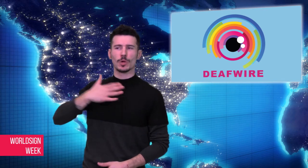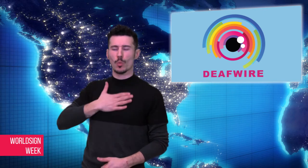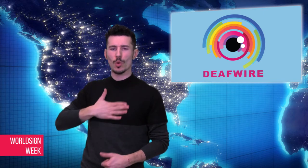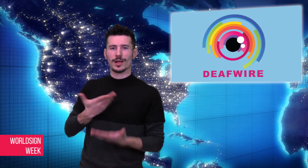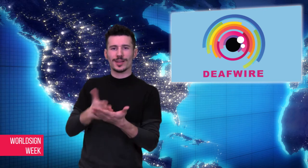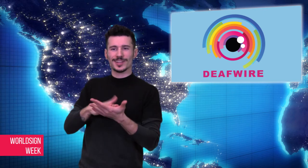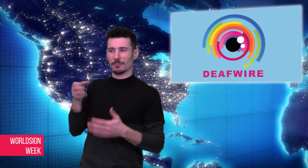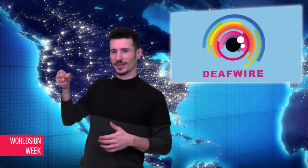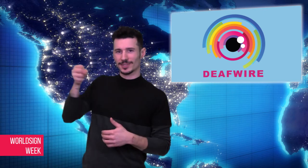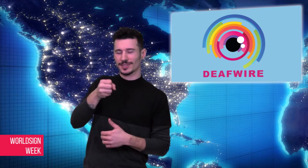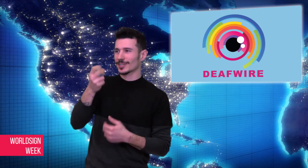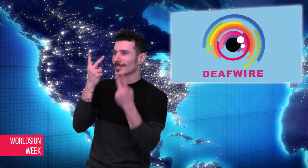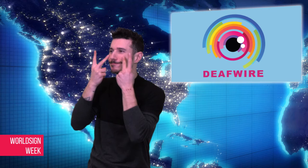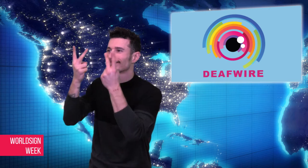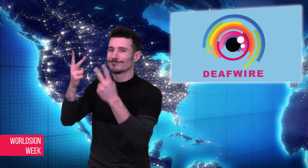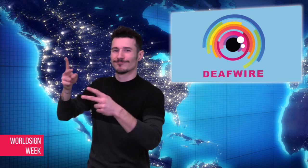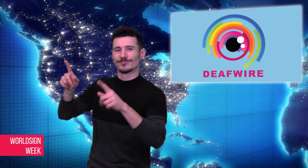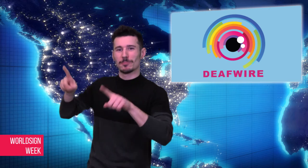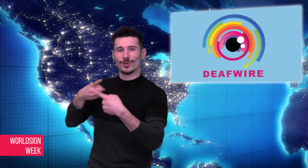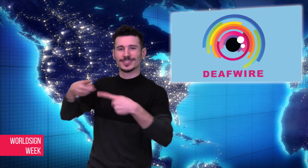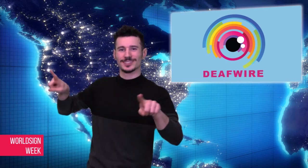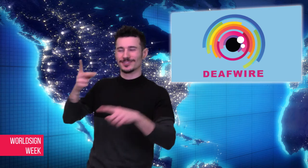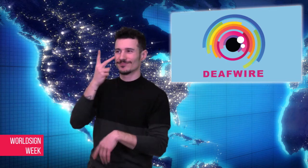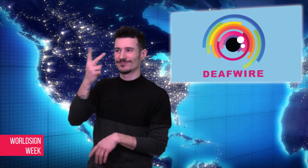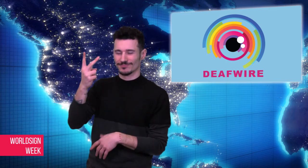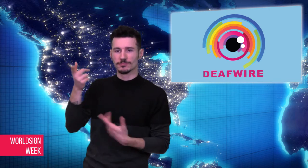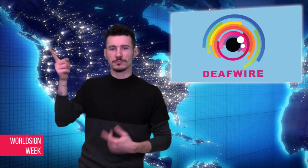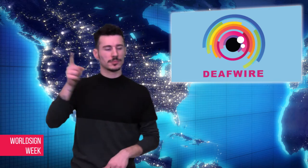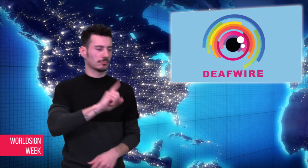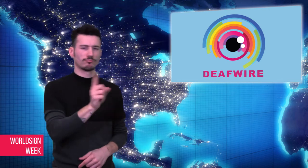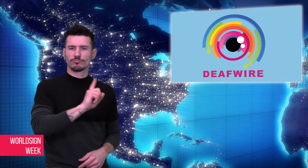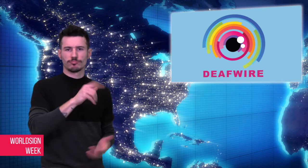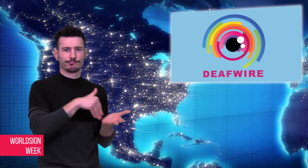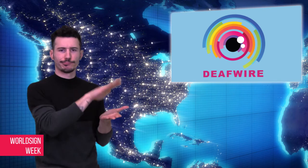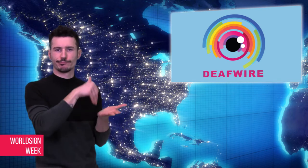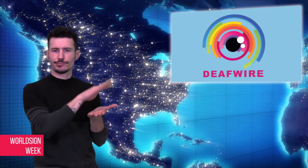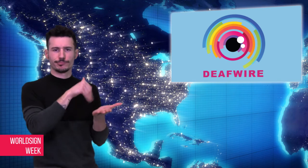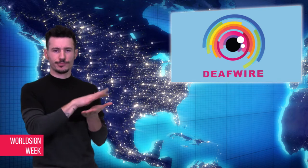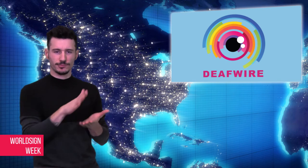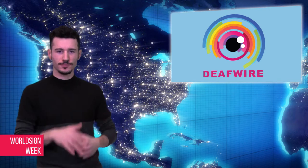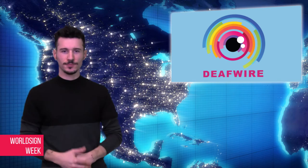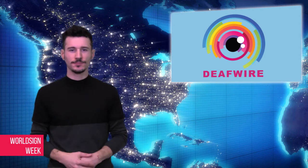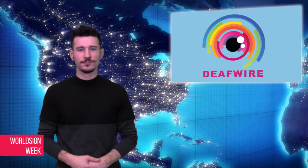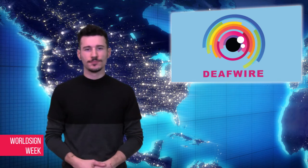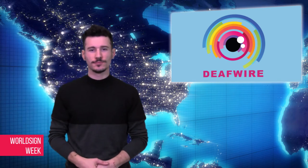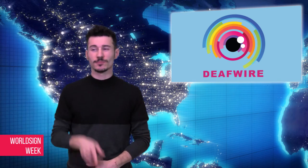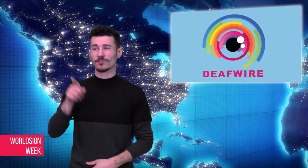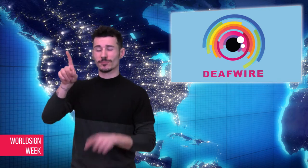“caregiver” ticket if Sally brought her